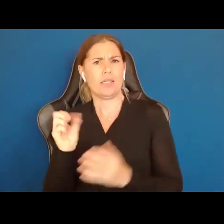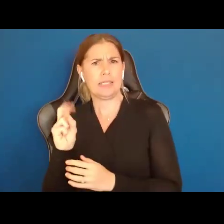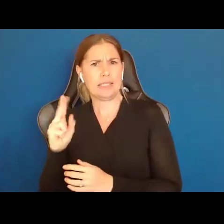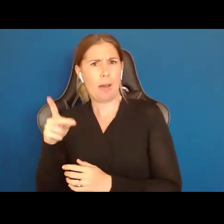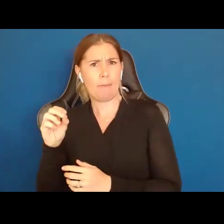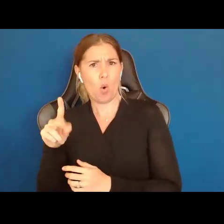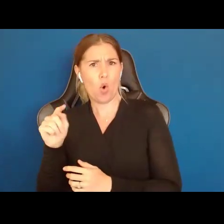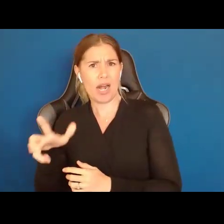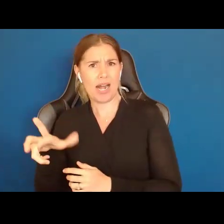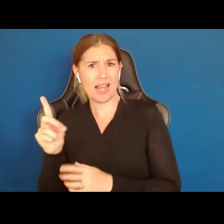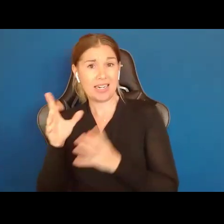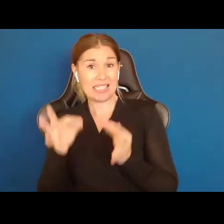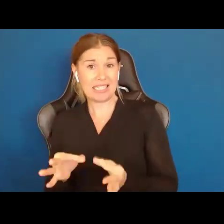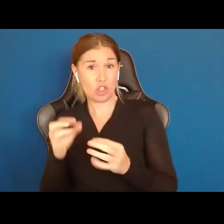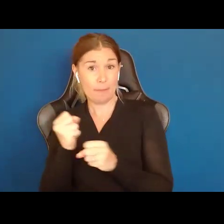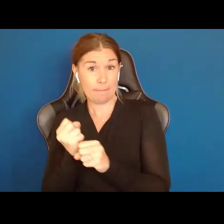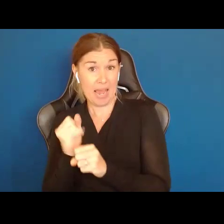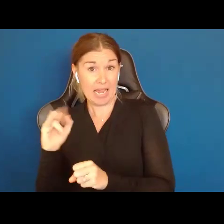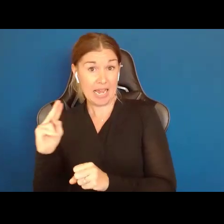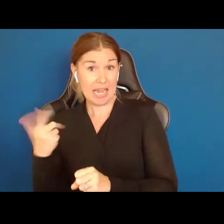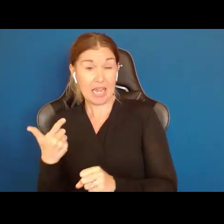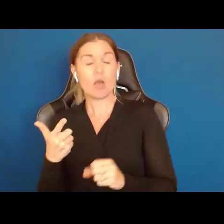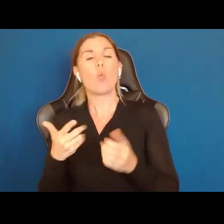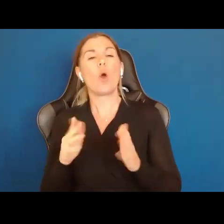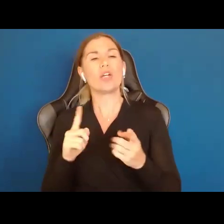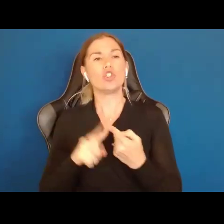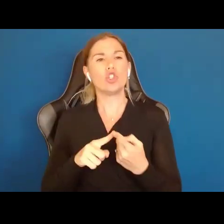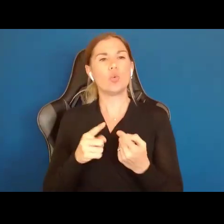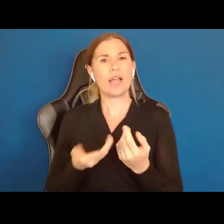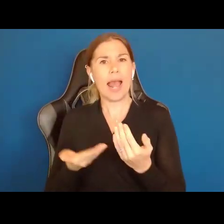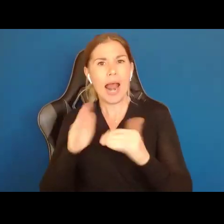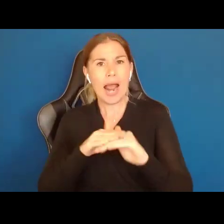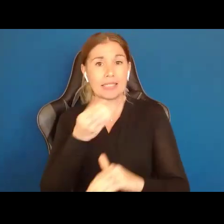is a way to enhance and empower both self determination and help. If you want to know what